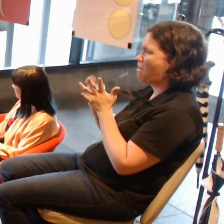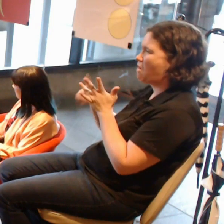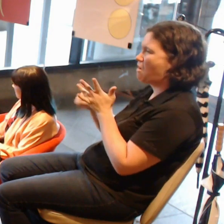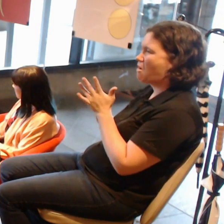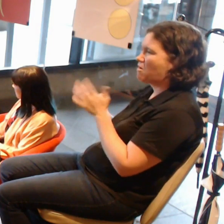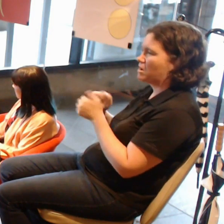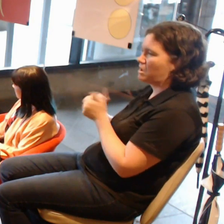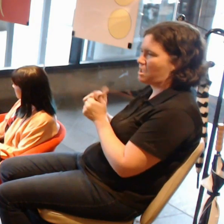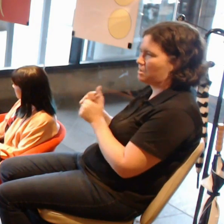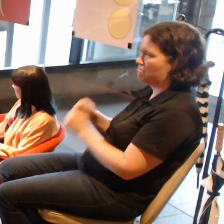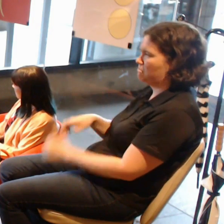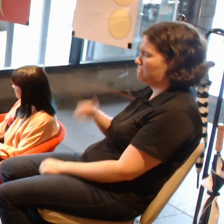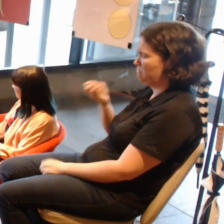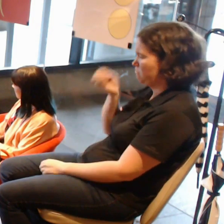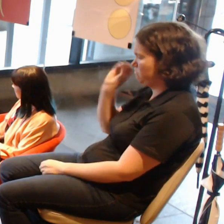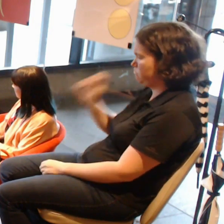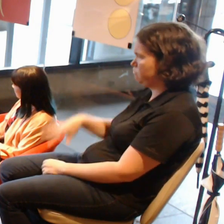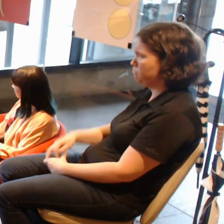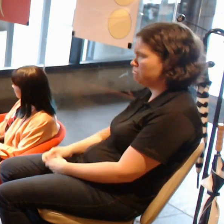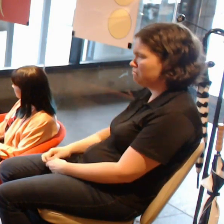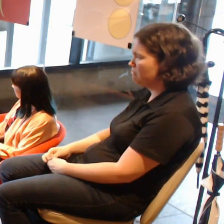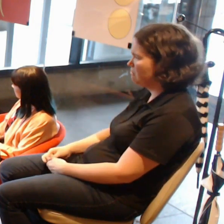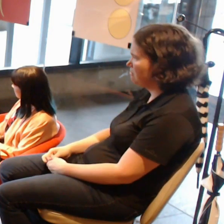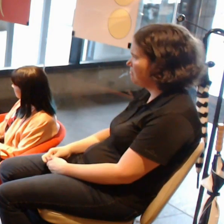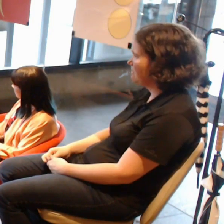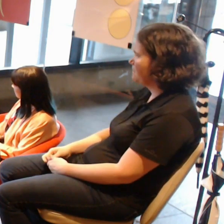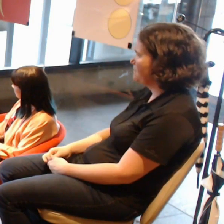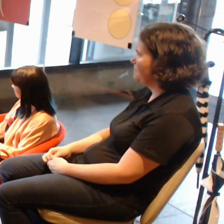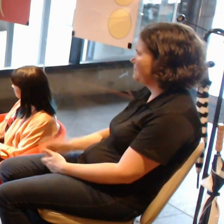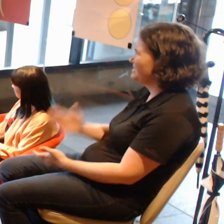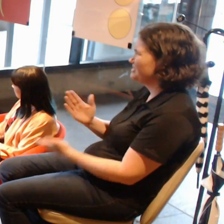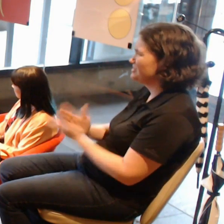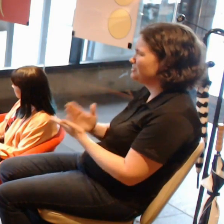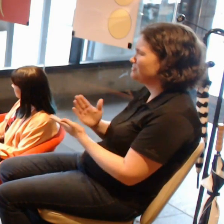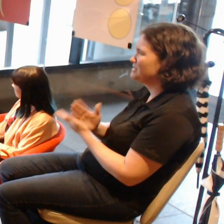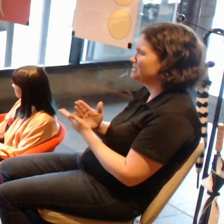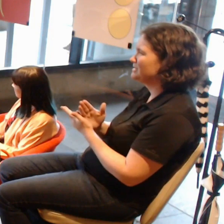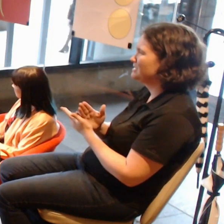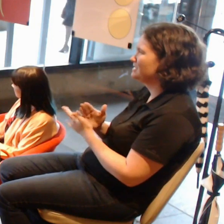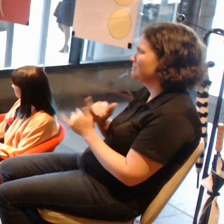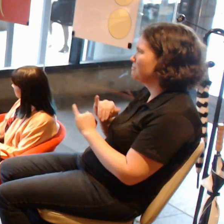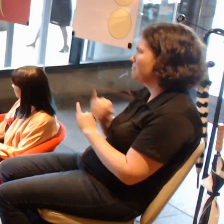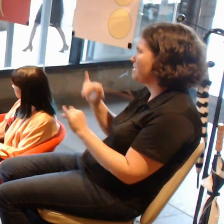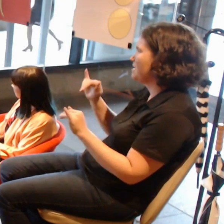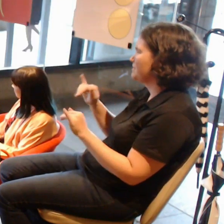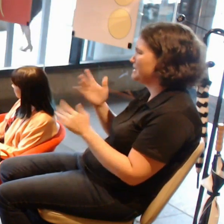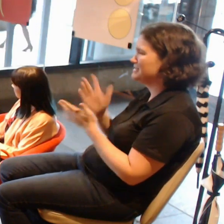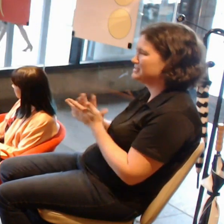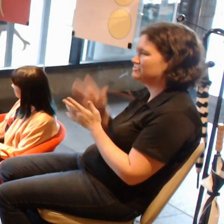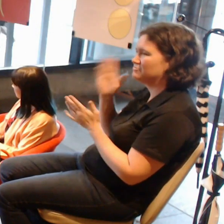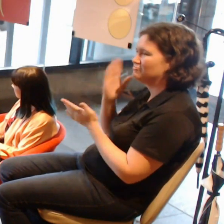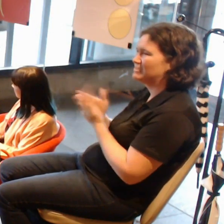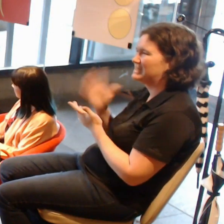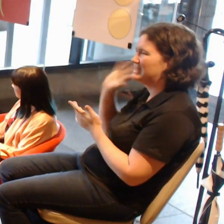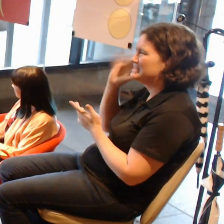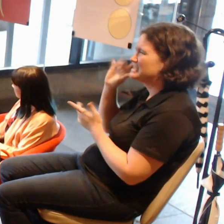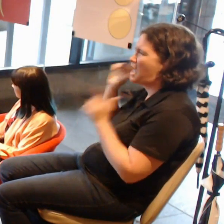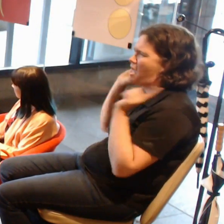It's sort of like that bad B-grade horror where they just blast the sound really high as something jumps in front of you